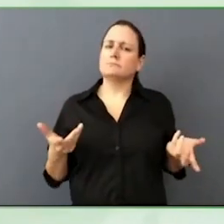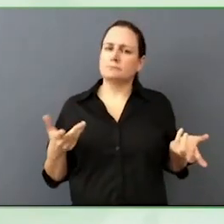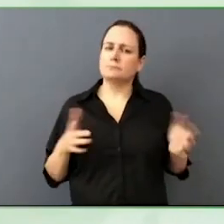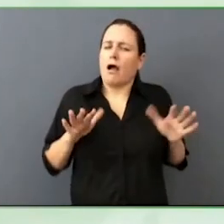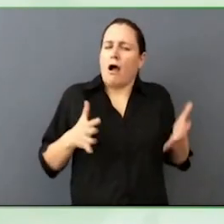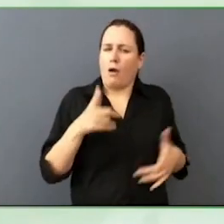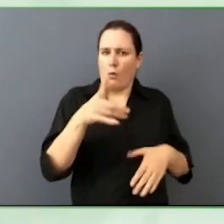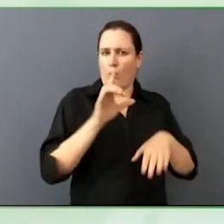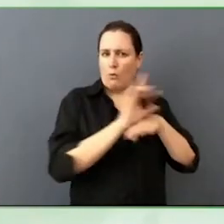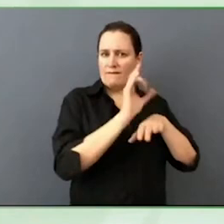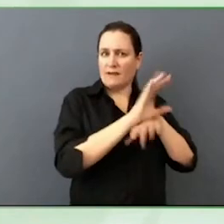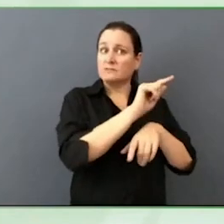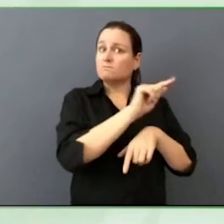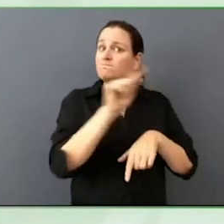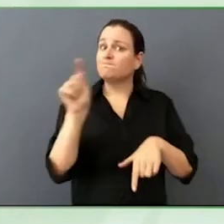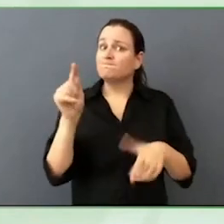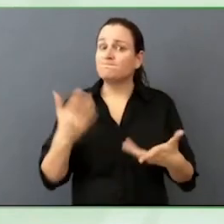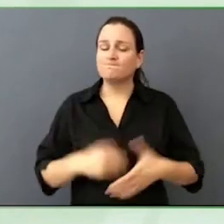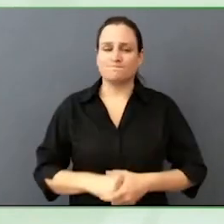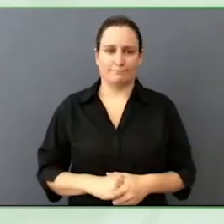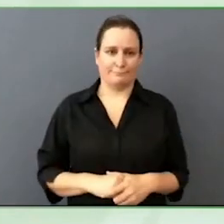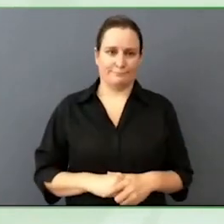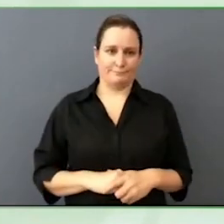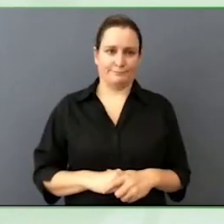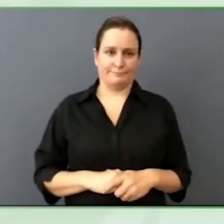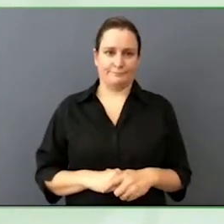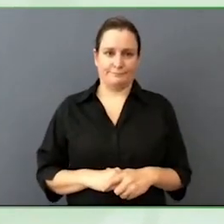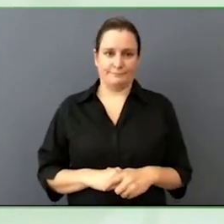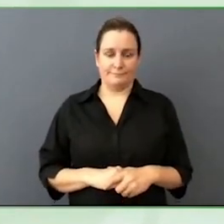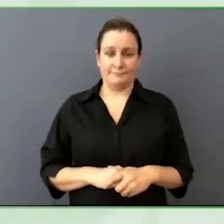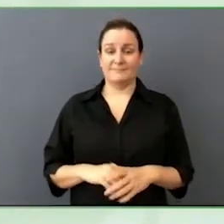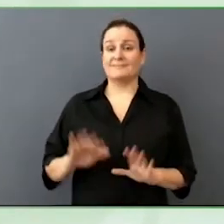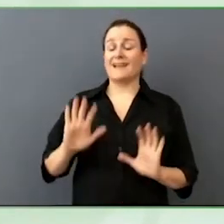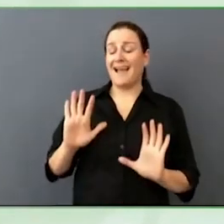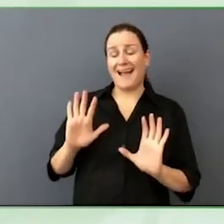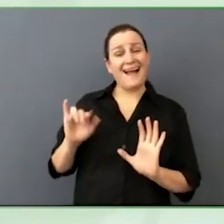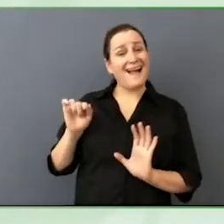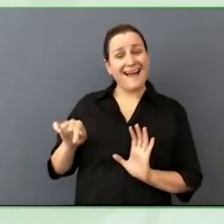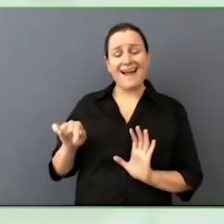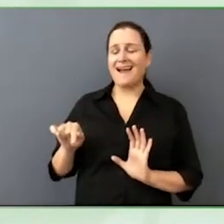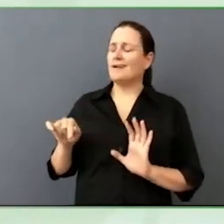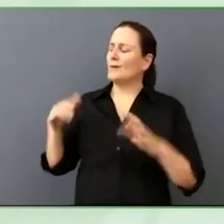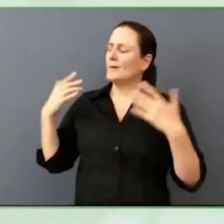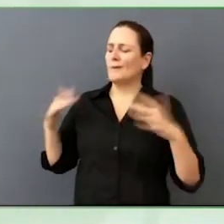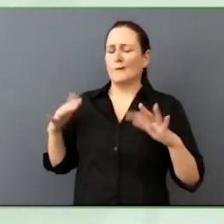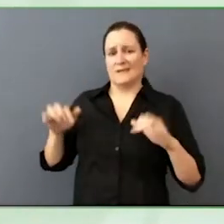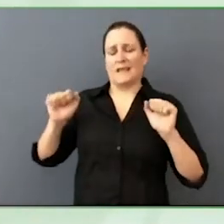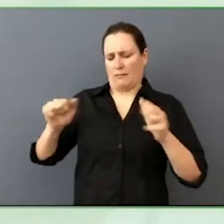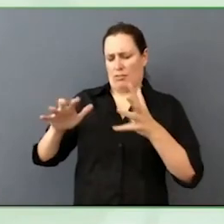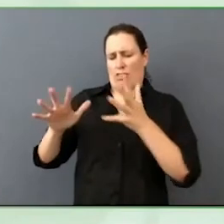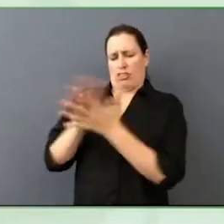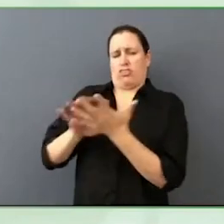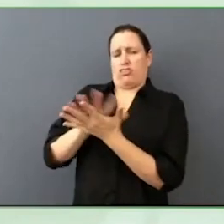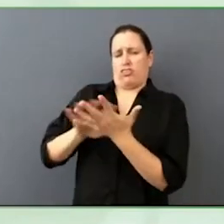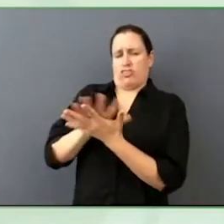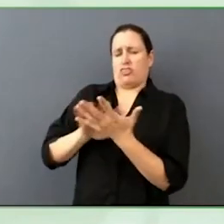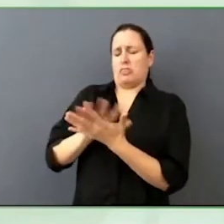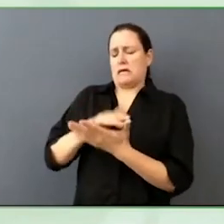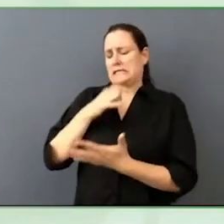deconstruct oppression is messy. It is inherently messy. It also, involves a level of discomfort.